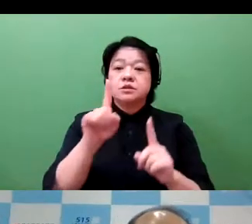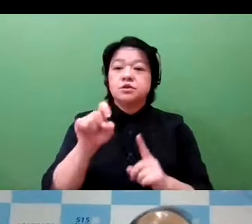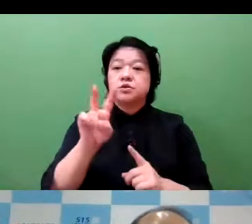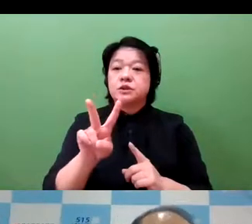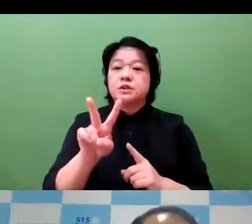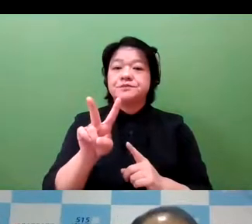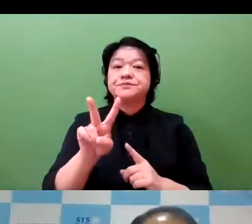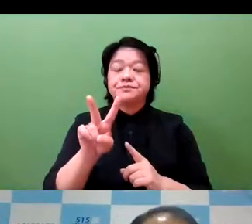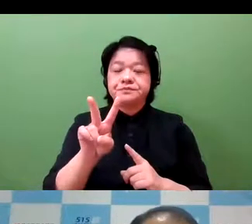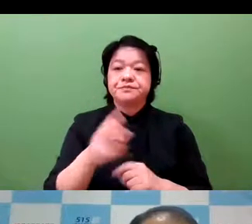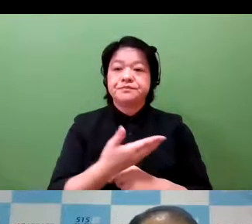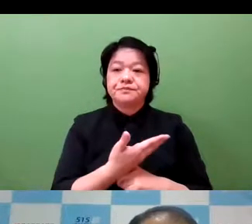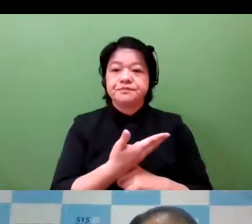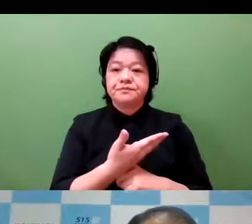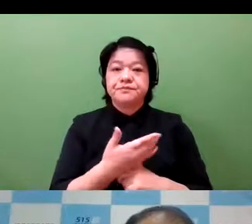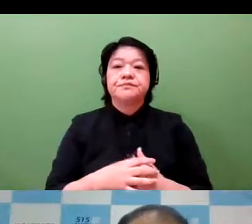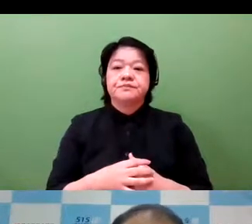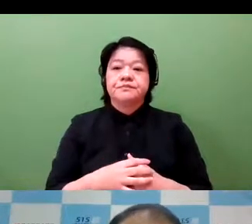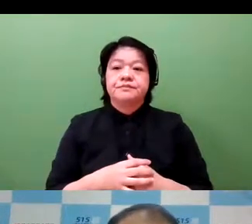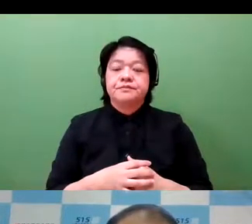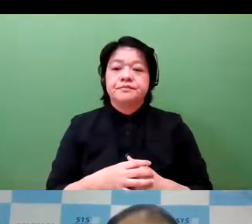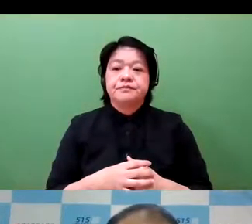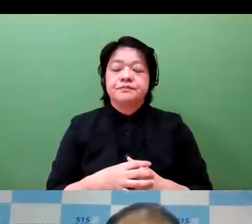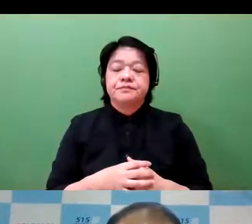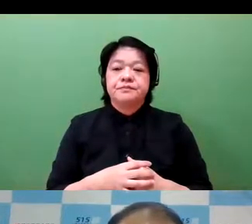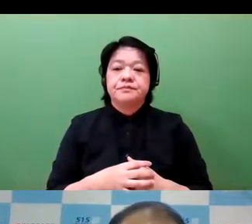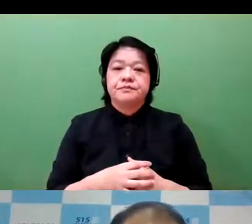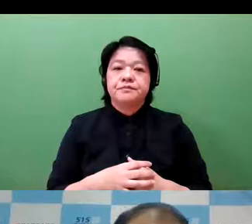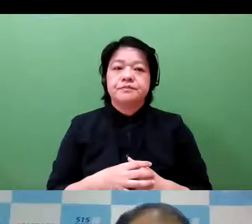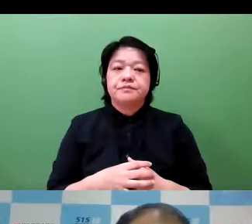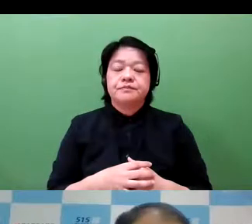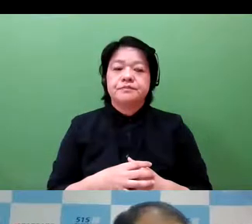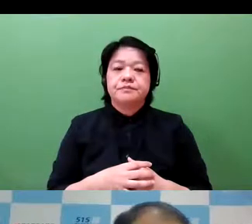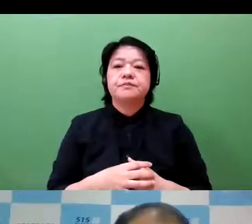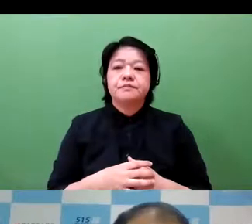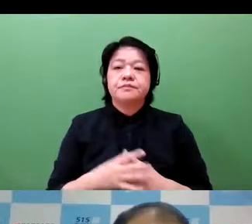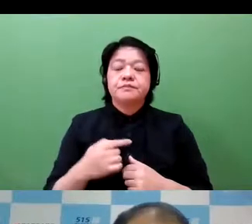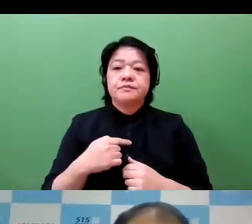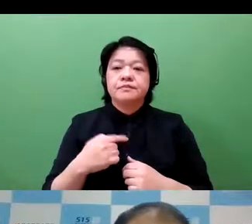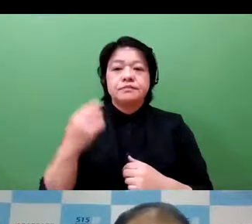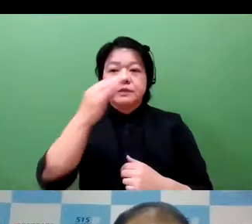and then please turn to page 12.